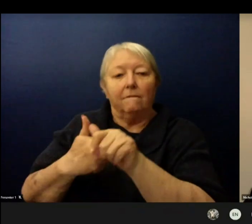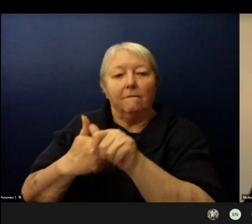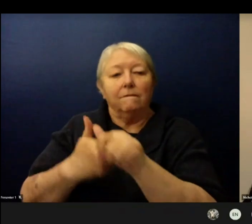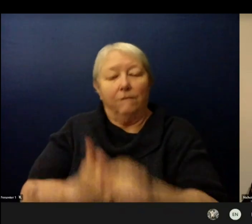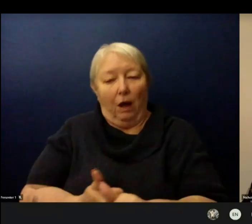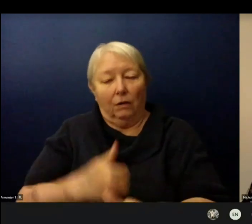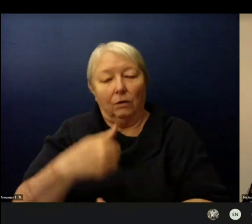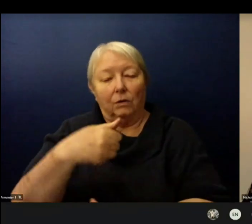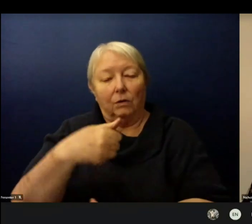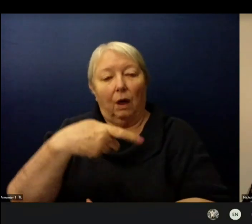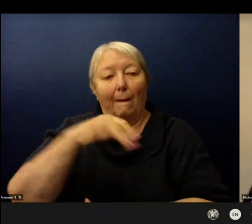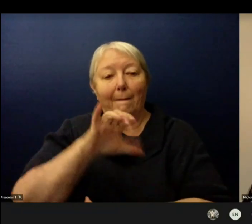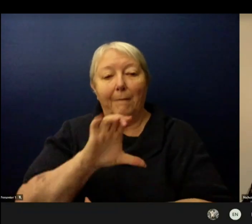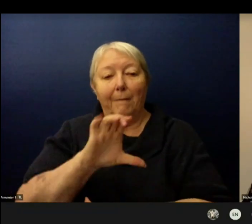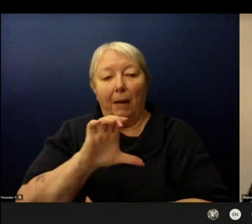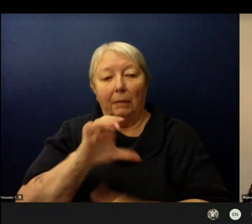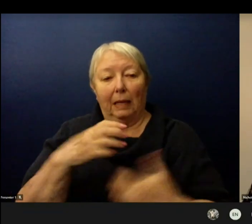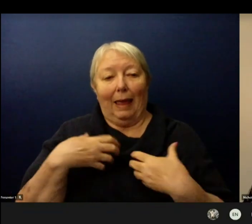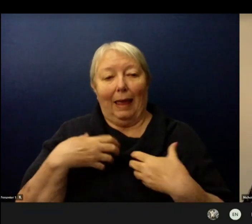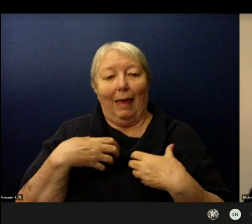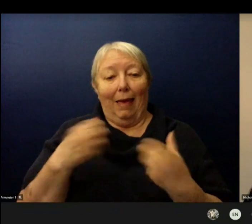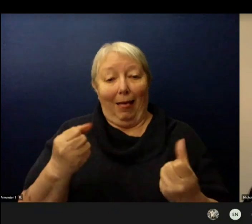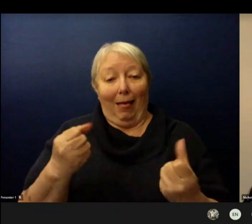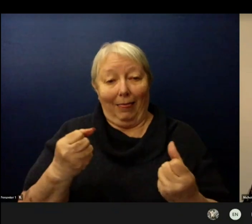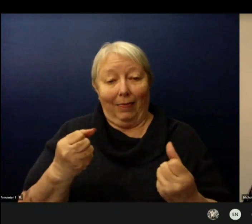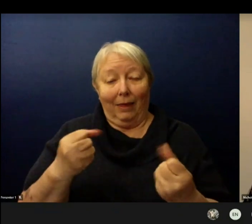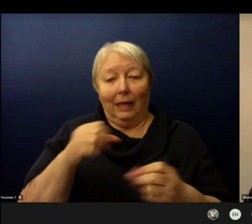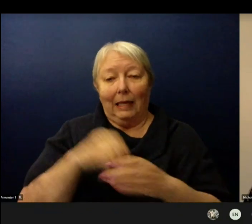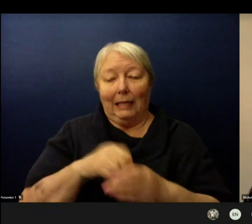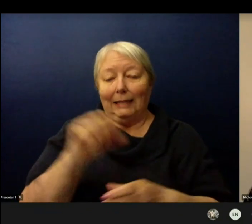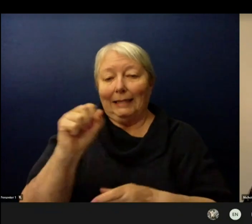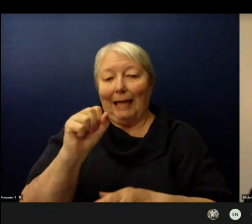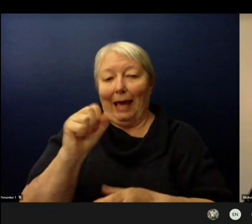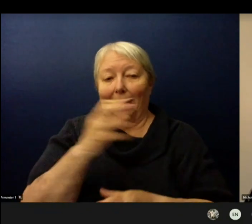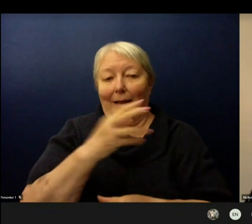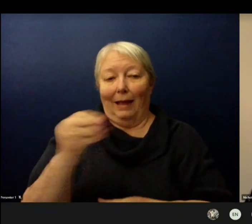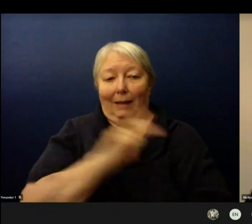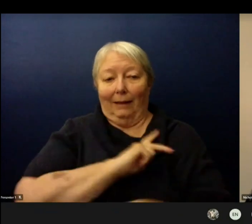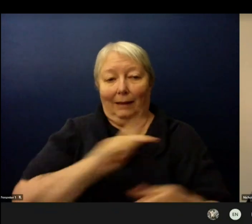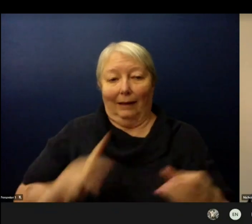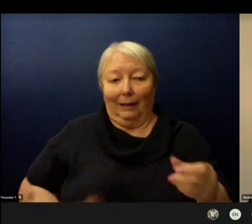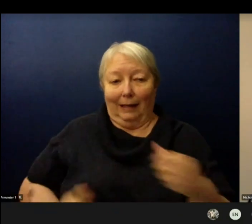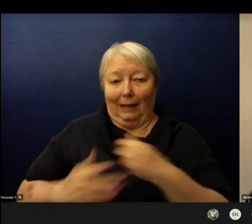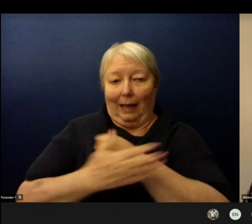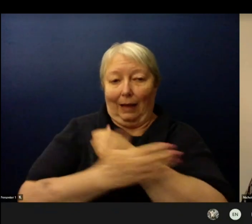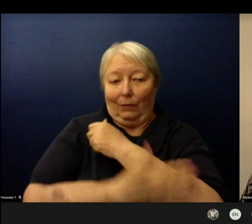Families will need to consent that their student understands the question and will answer the questions